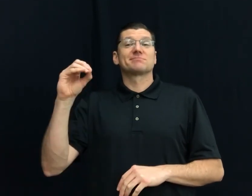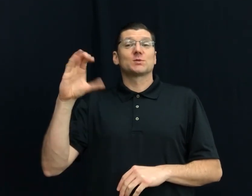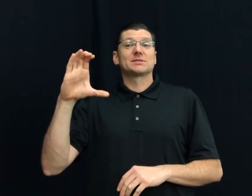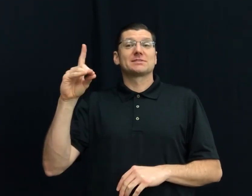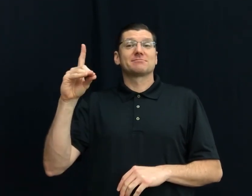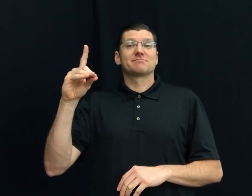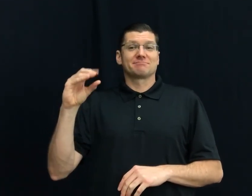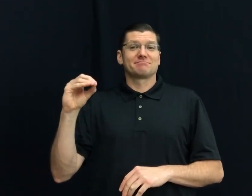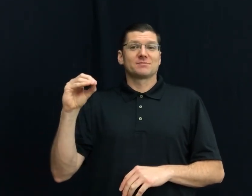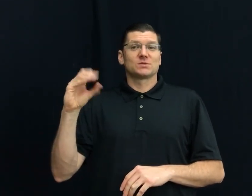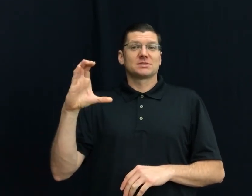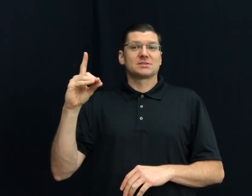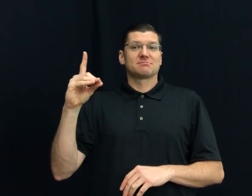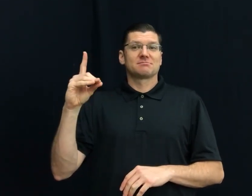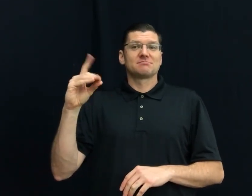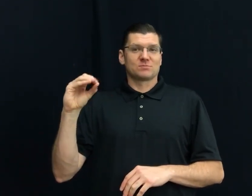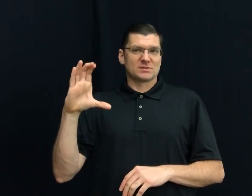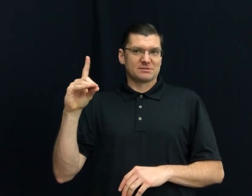78) OCD (obsessive-compulsive disorder)